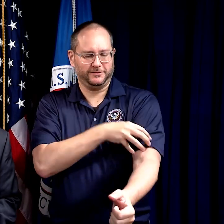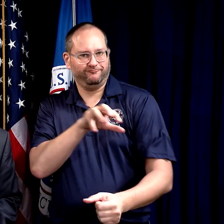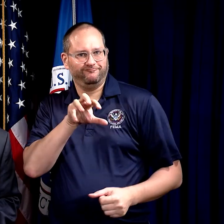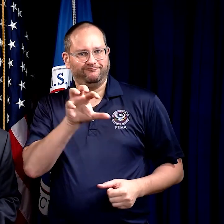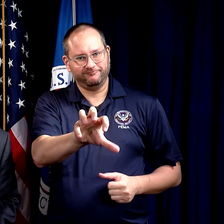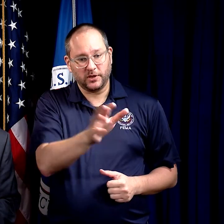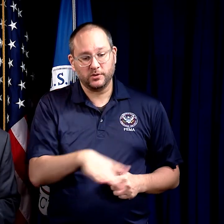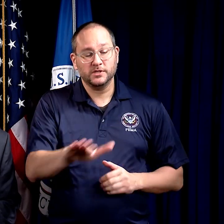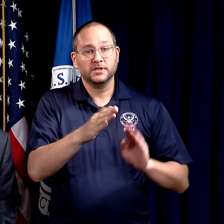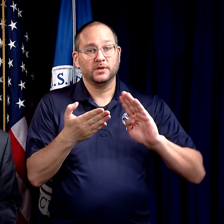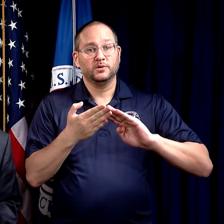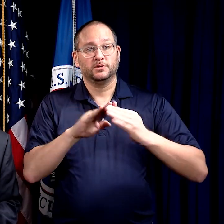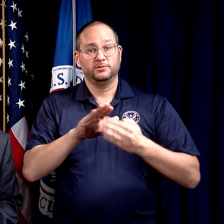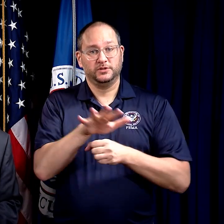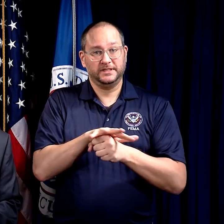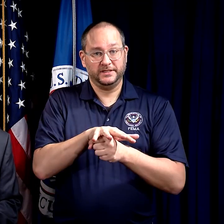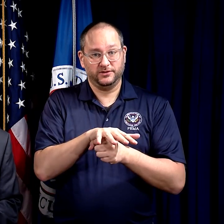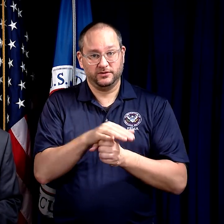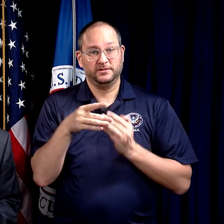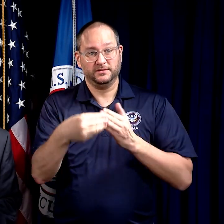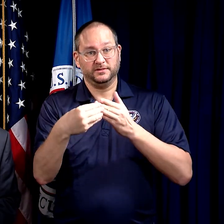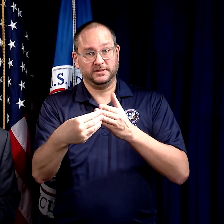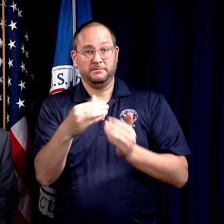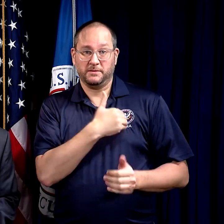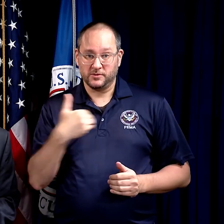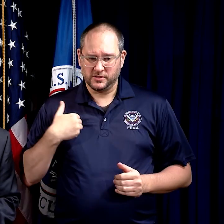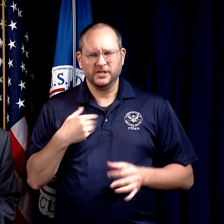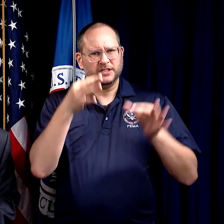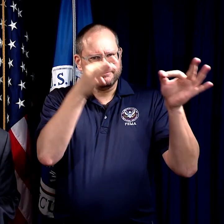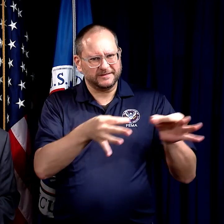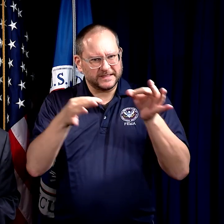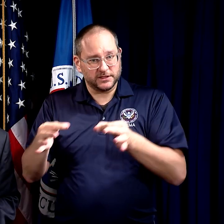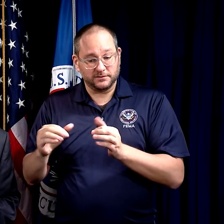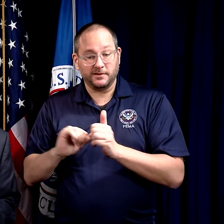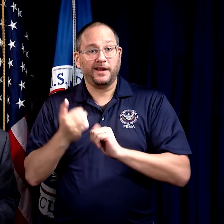and empowers the local community leaders and members to make decisions